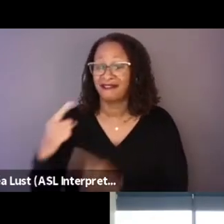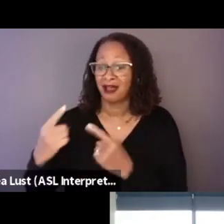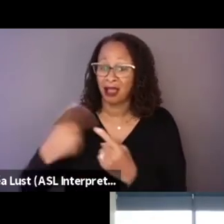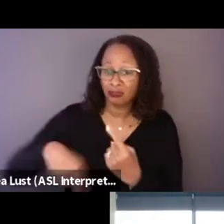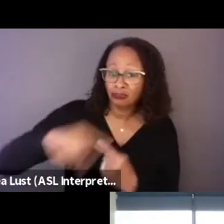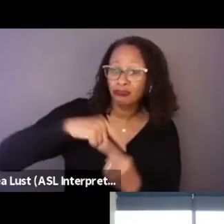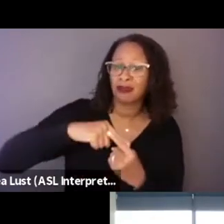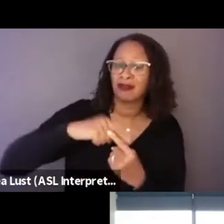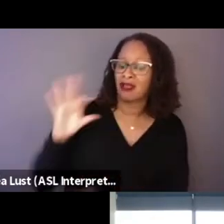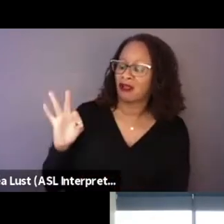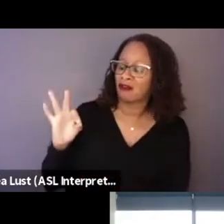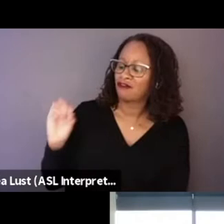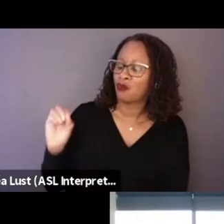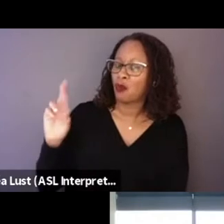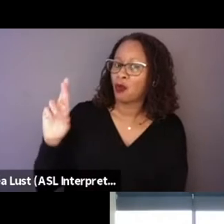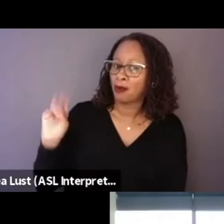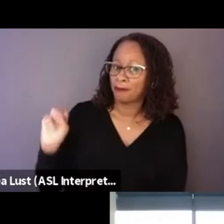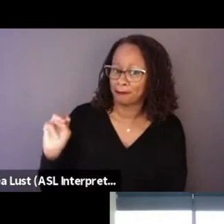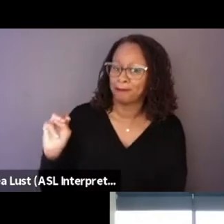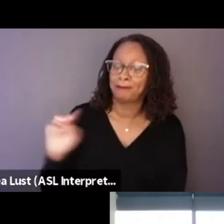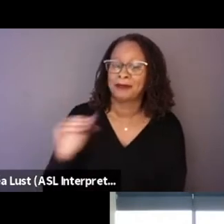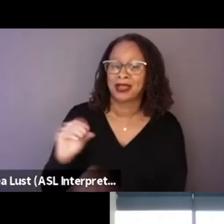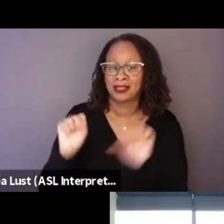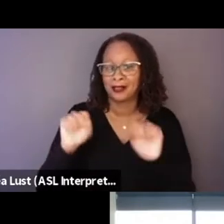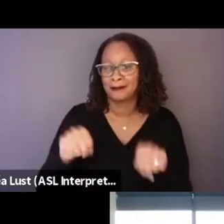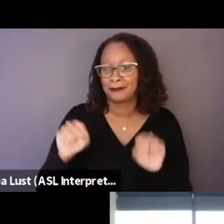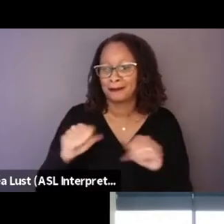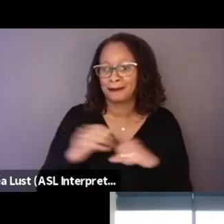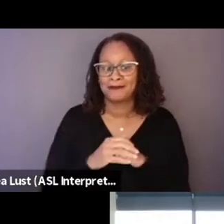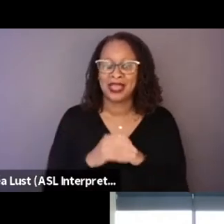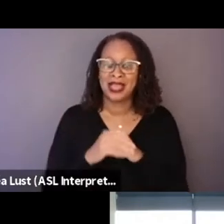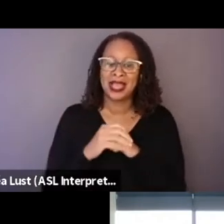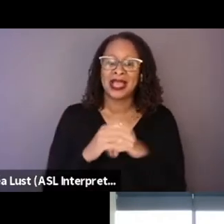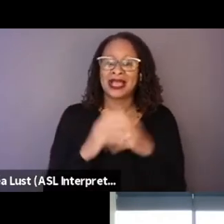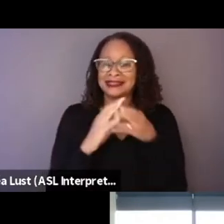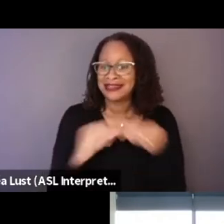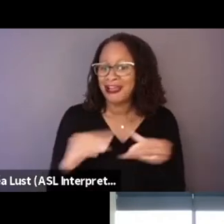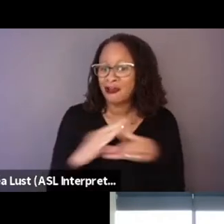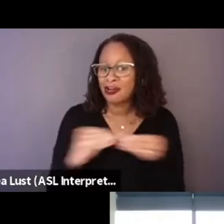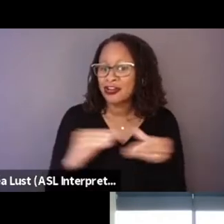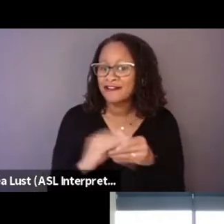and around the possibilities of narrative exploration to talk about social issues.